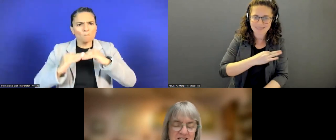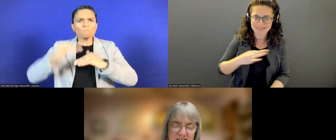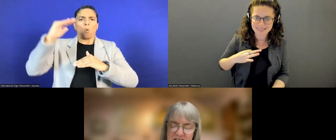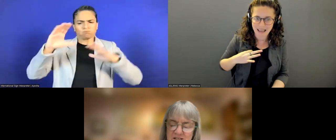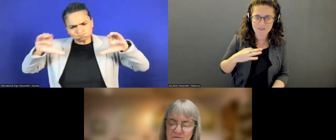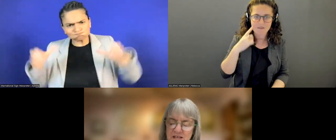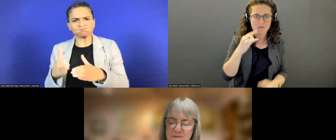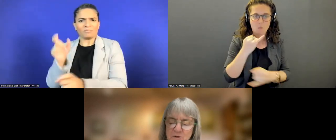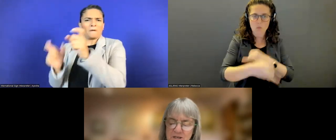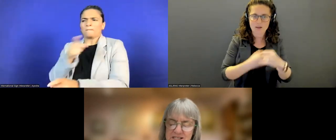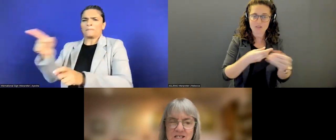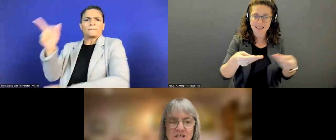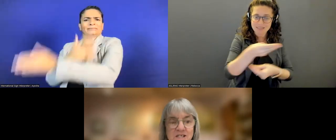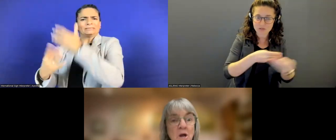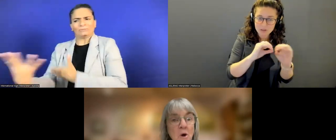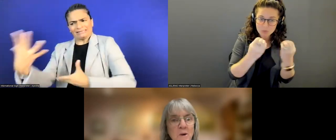international development organizations.